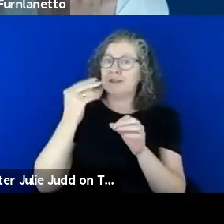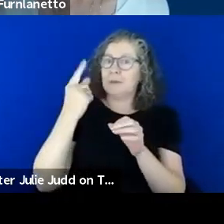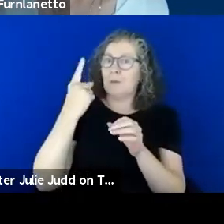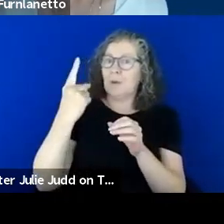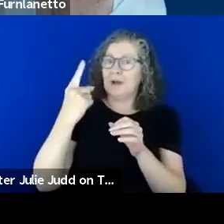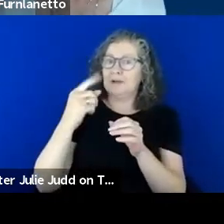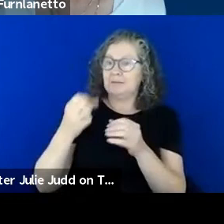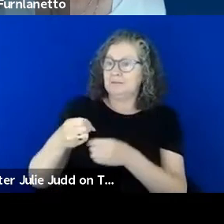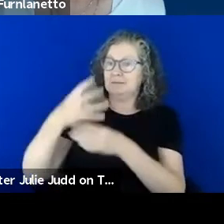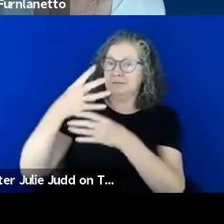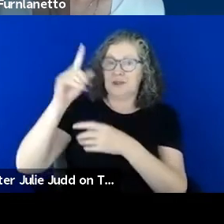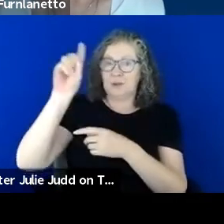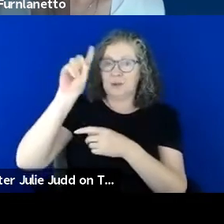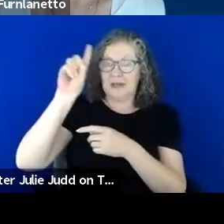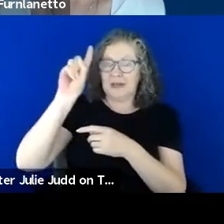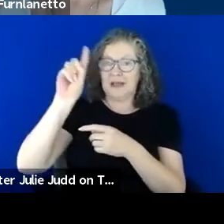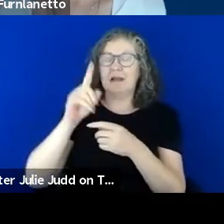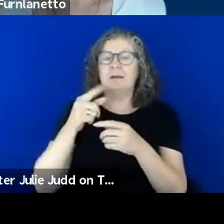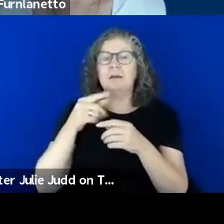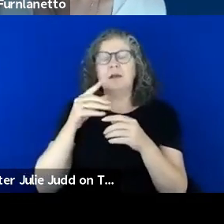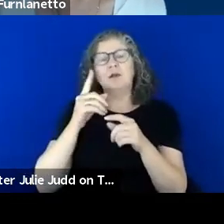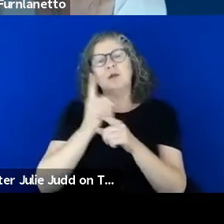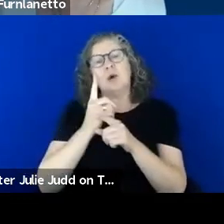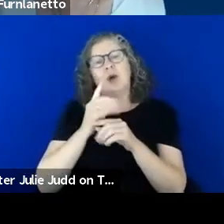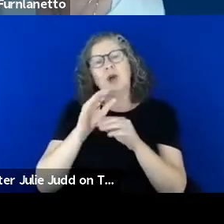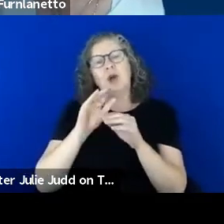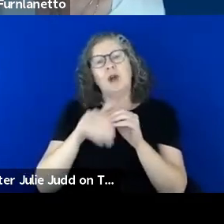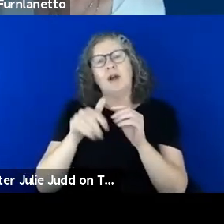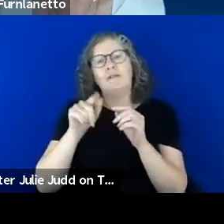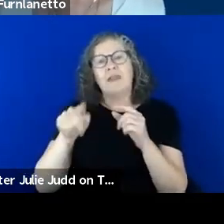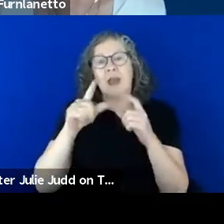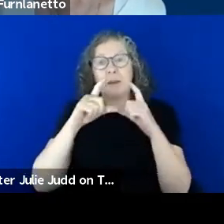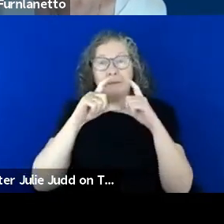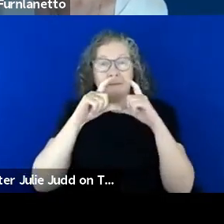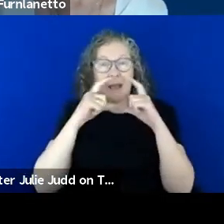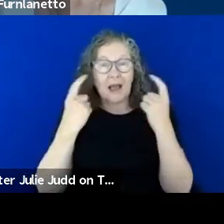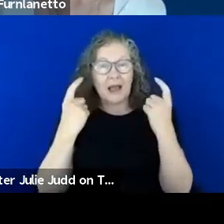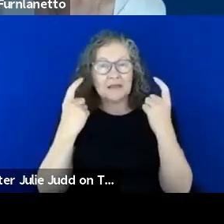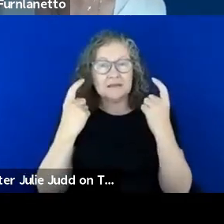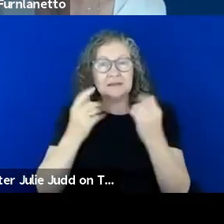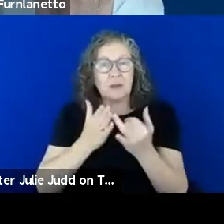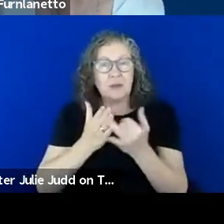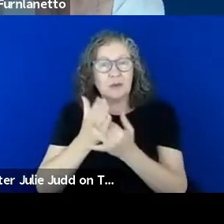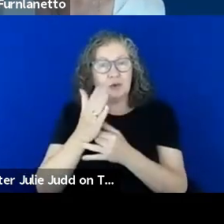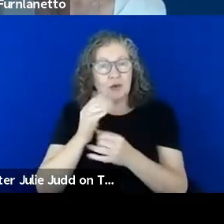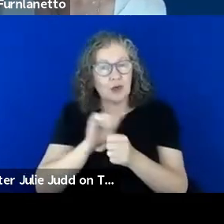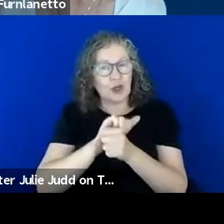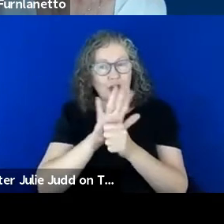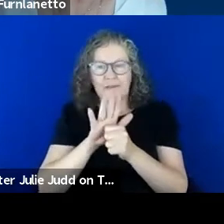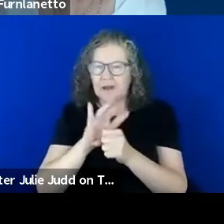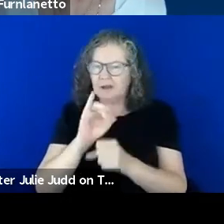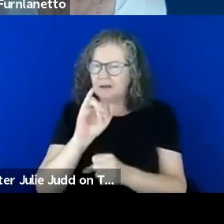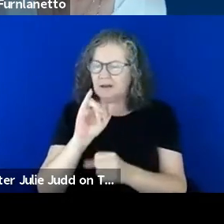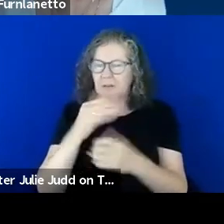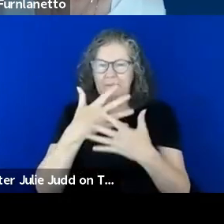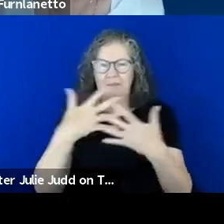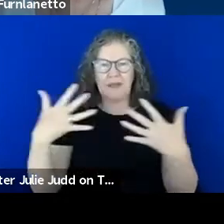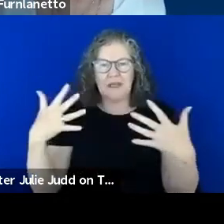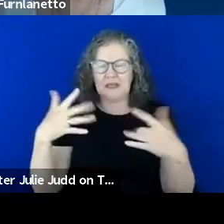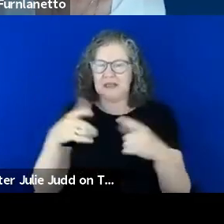basically aligning that masks during COVID, massive challenge and the safety of having the